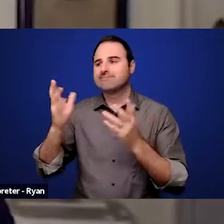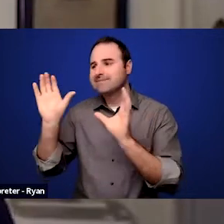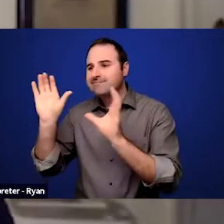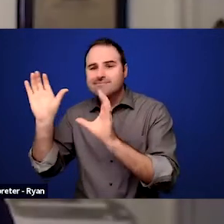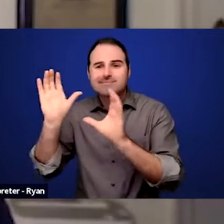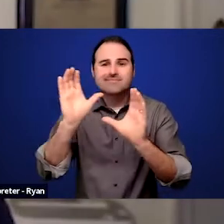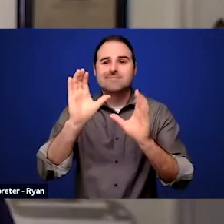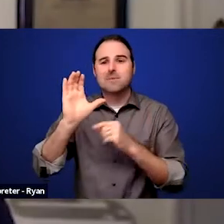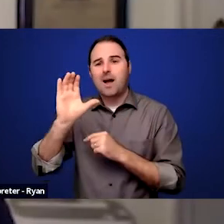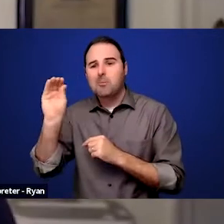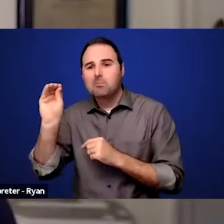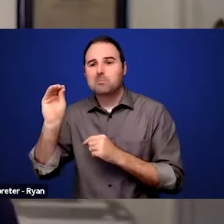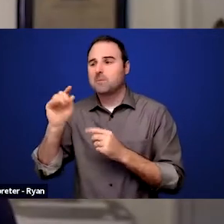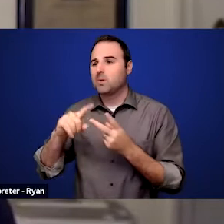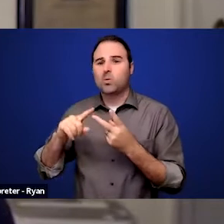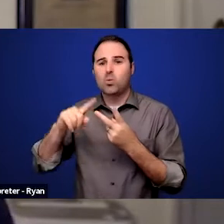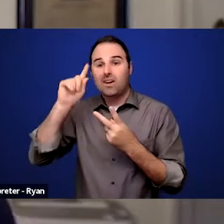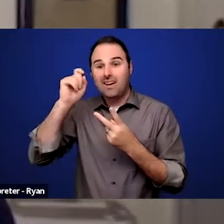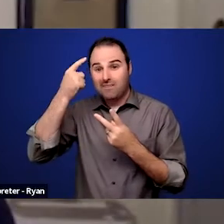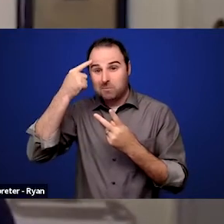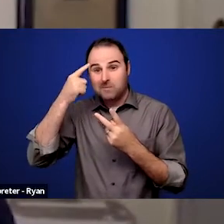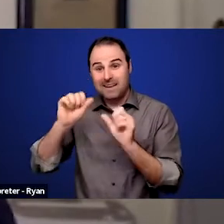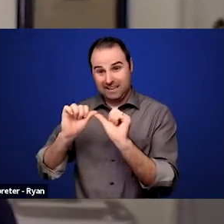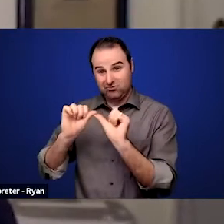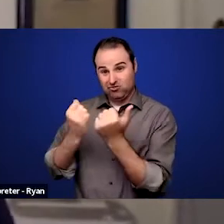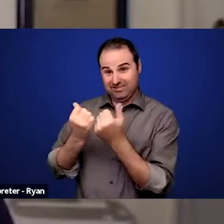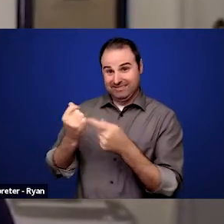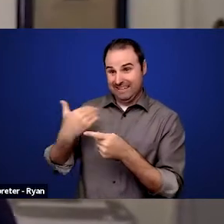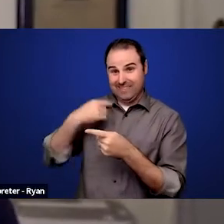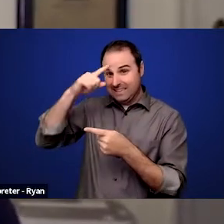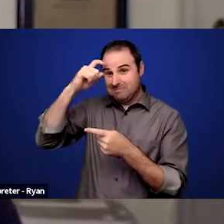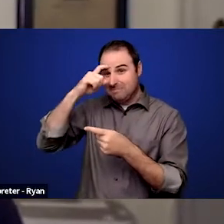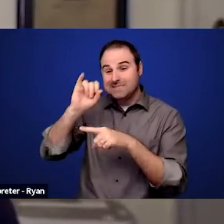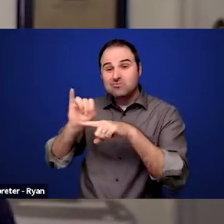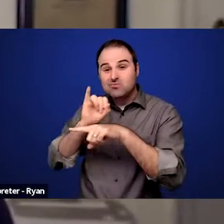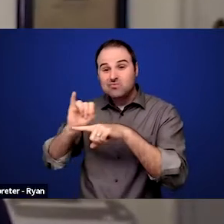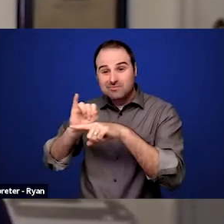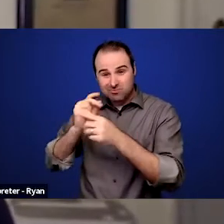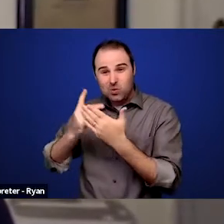in your area that may have summer internship programs. So for example, when I was